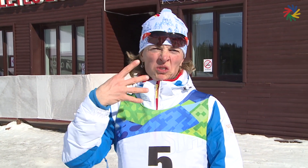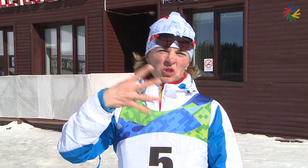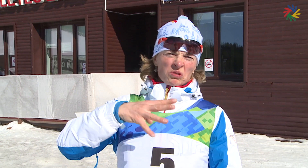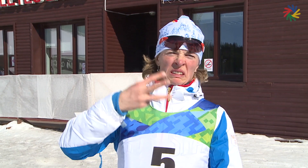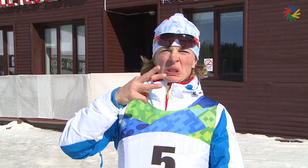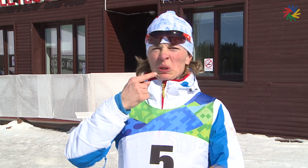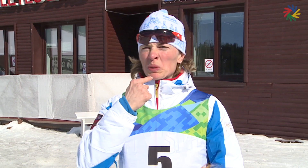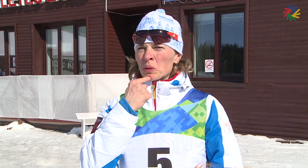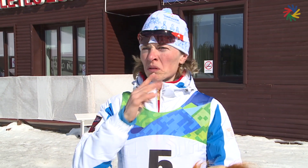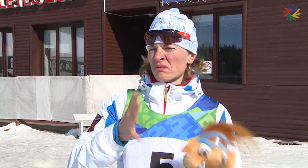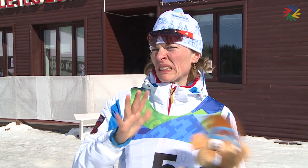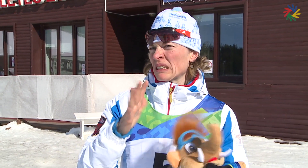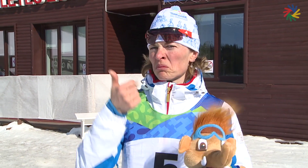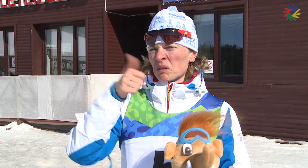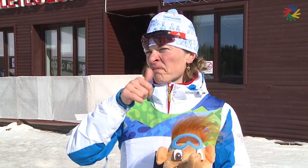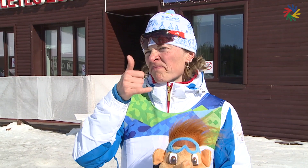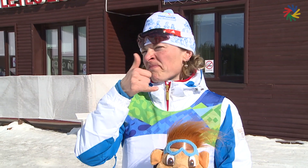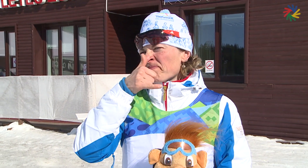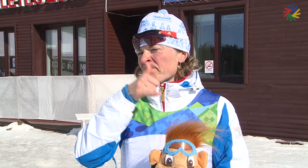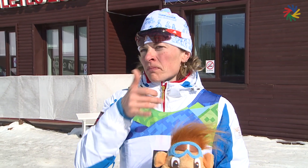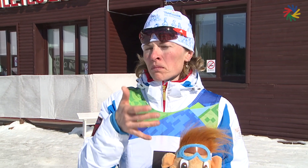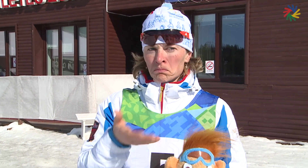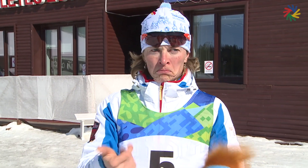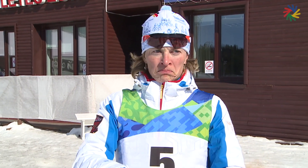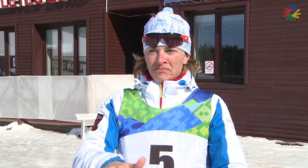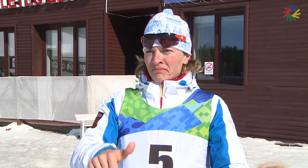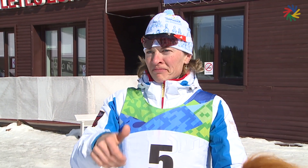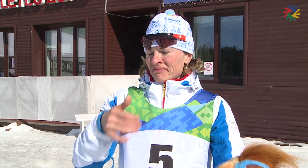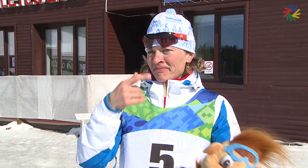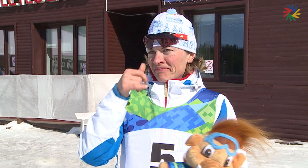I thought I would place either 3rd or 4th. I didn’t think it was possible to win,